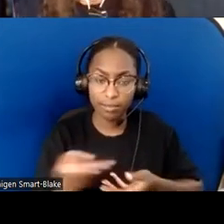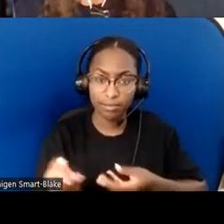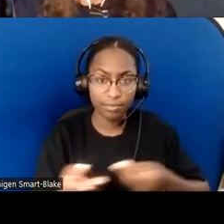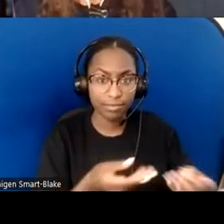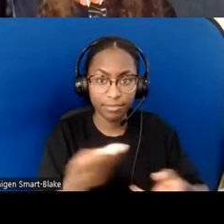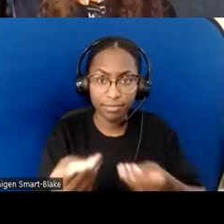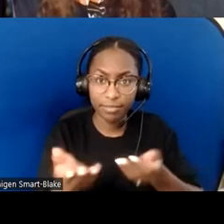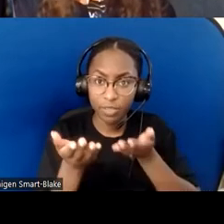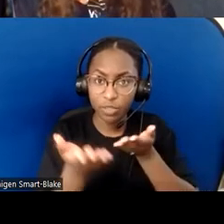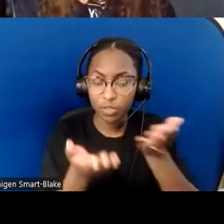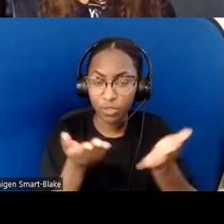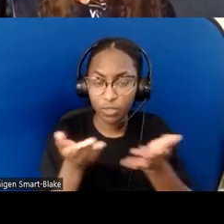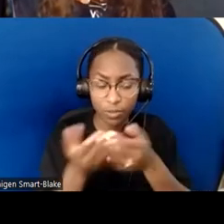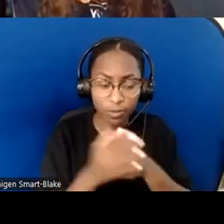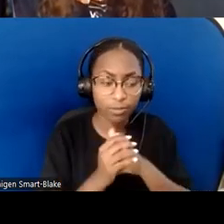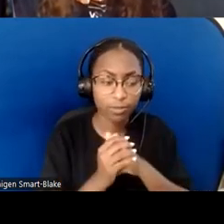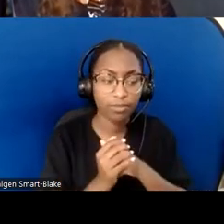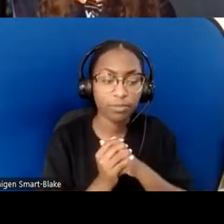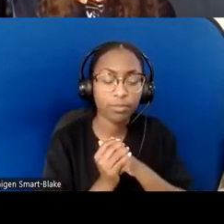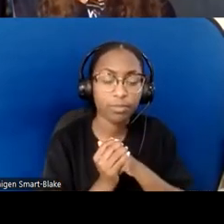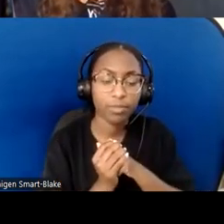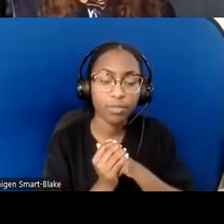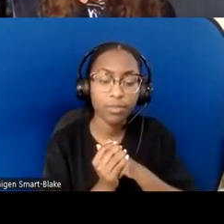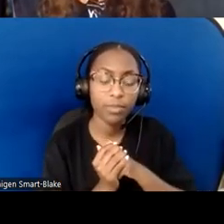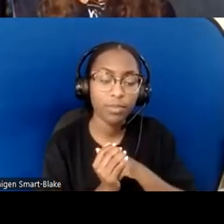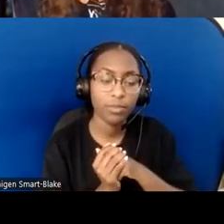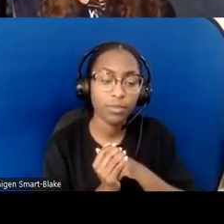in the parts where we...